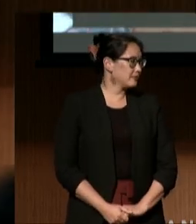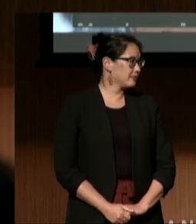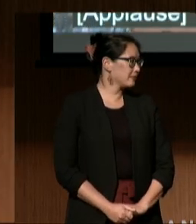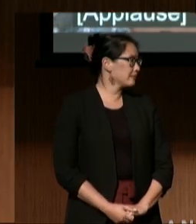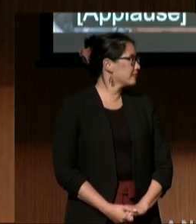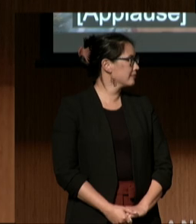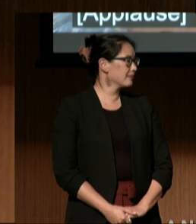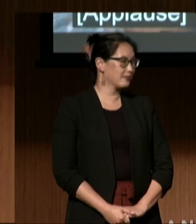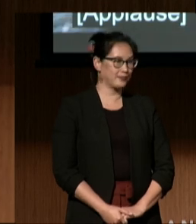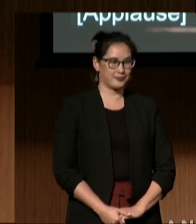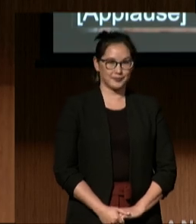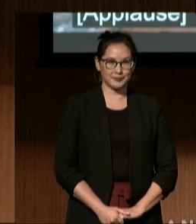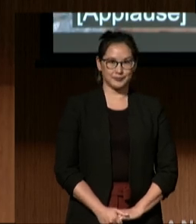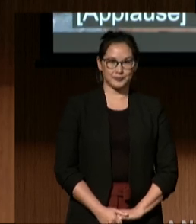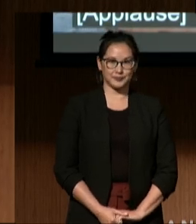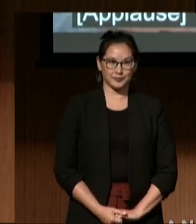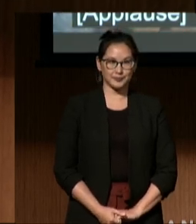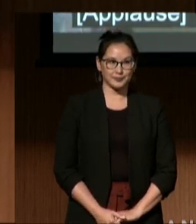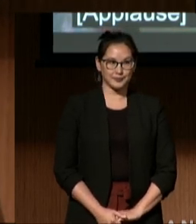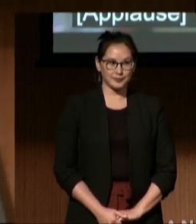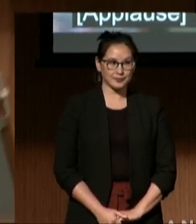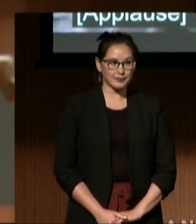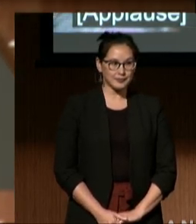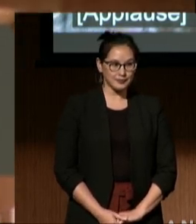(audience applauding)